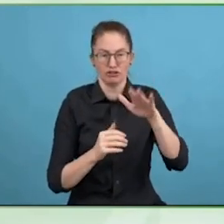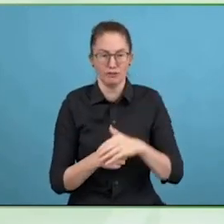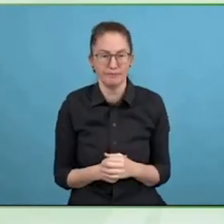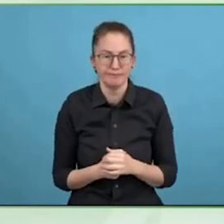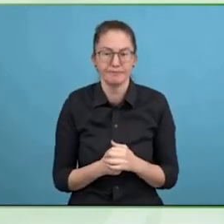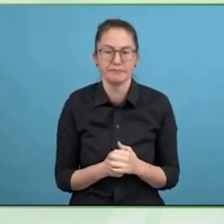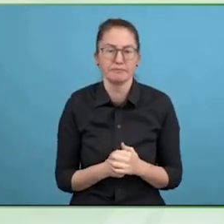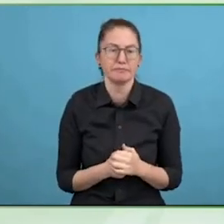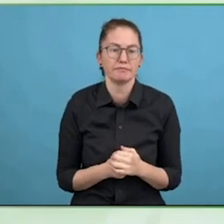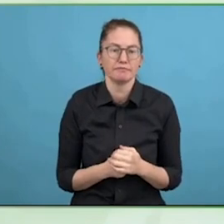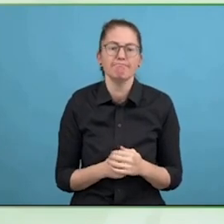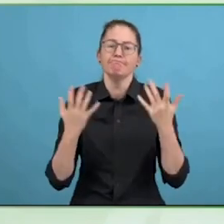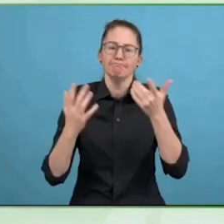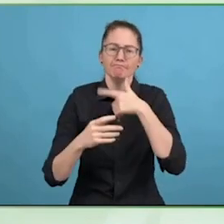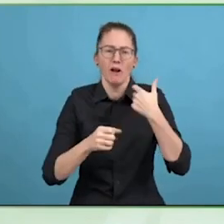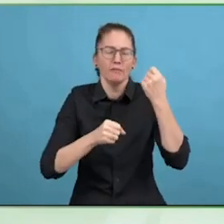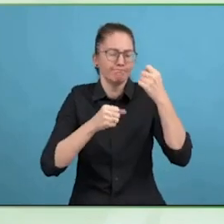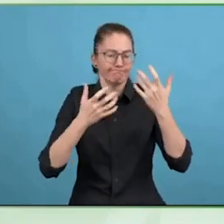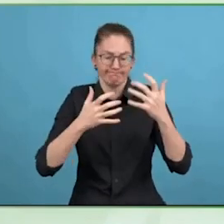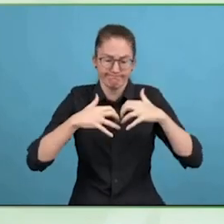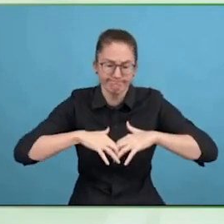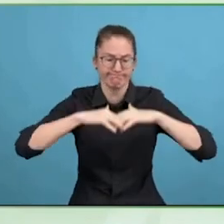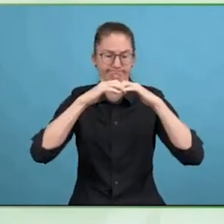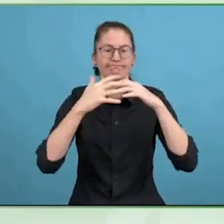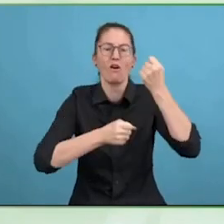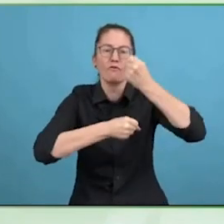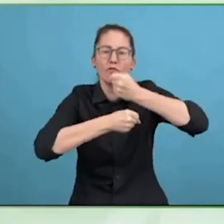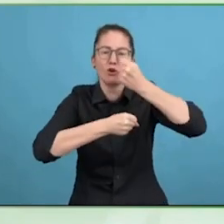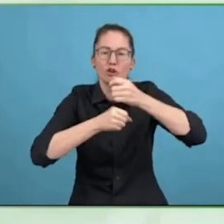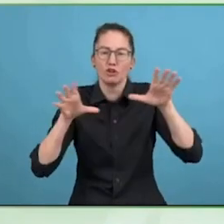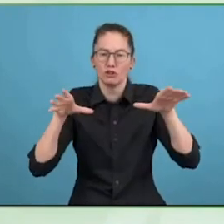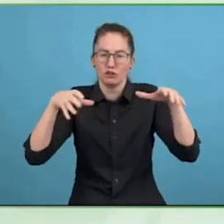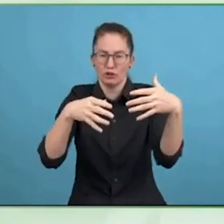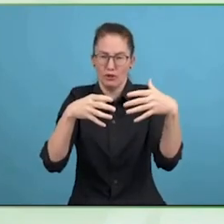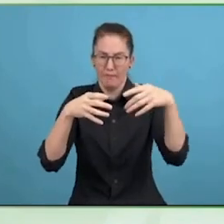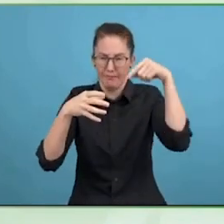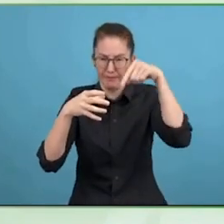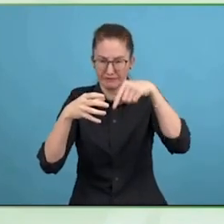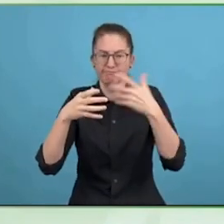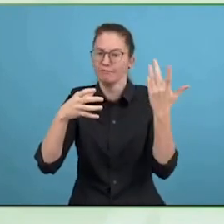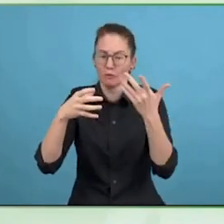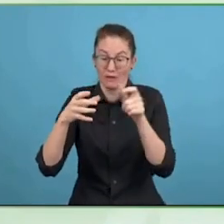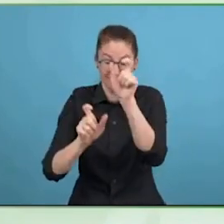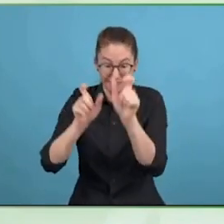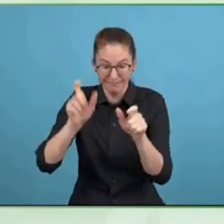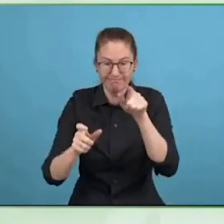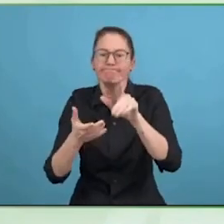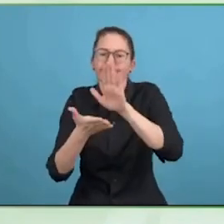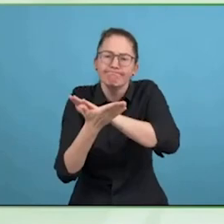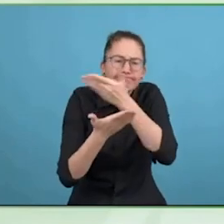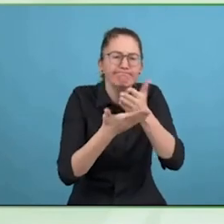German language and last year we had a growing number of people who made the certification.